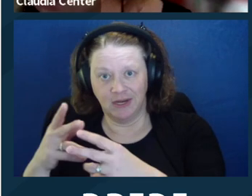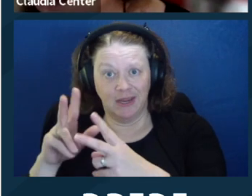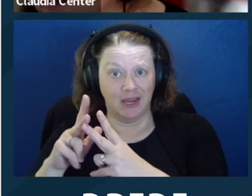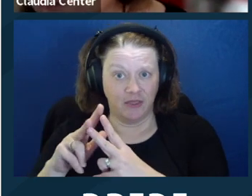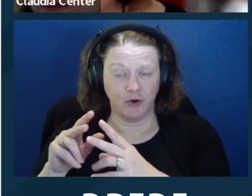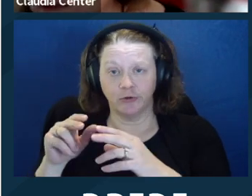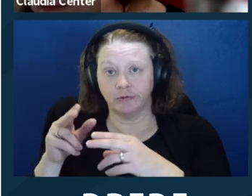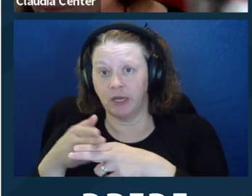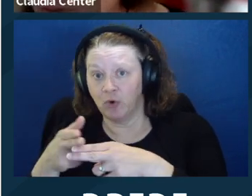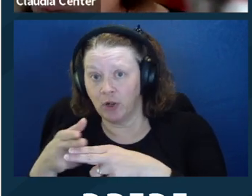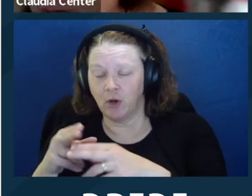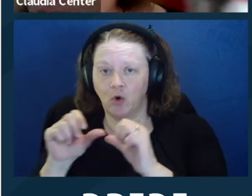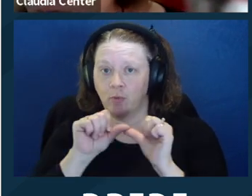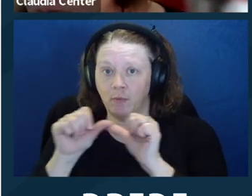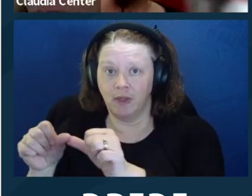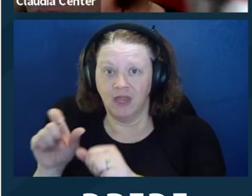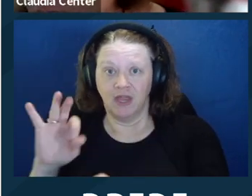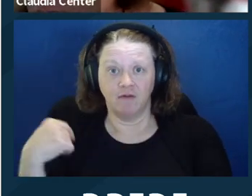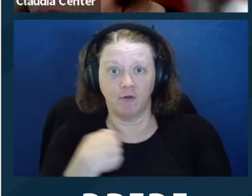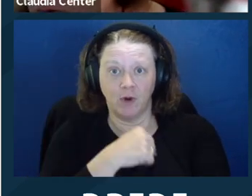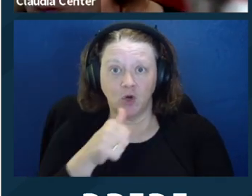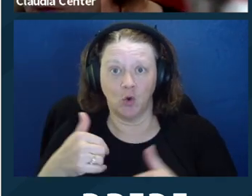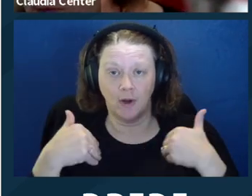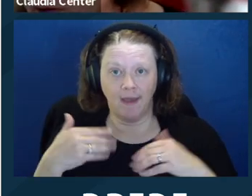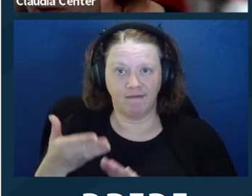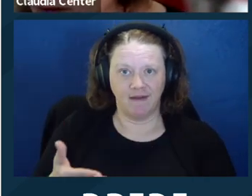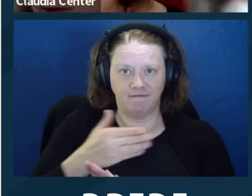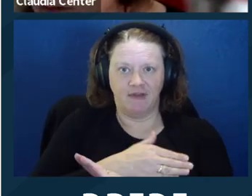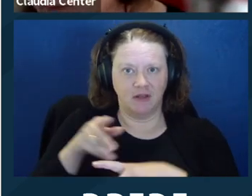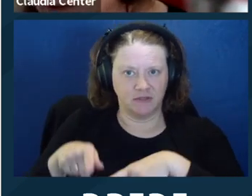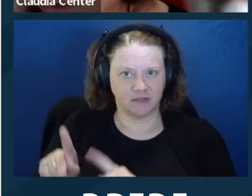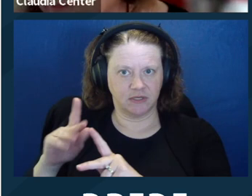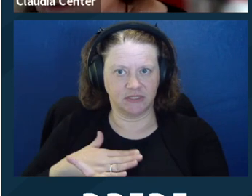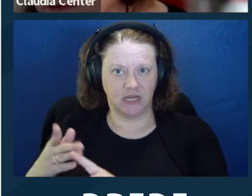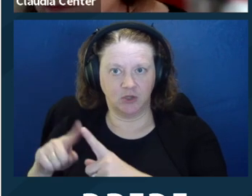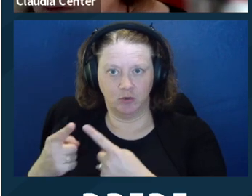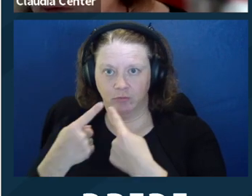we not even let opposing counsel or the Court know that our client has been hospitalized?